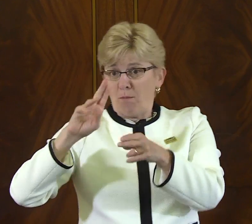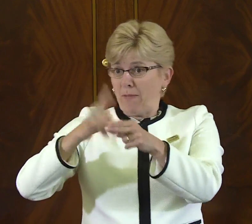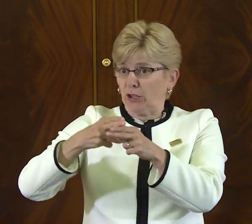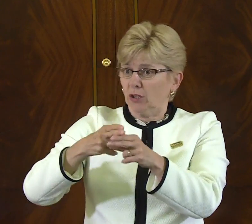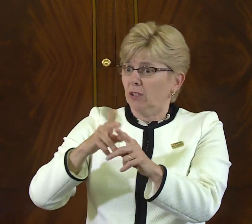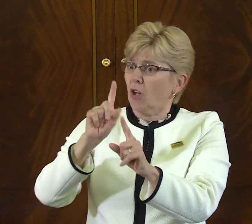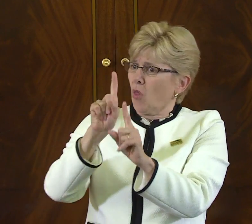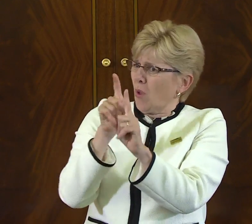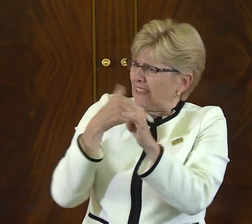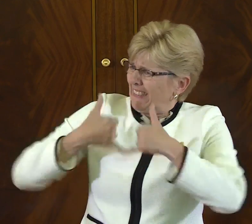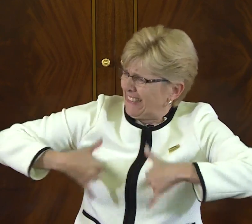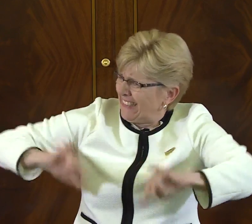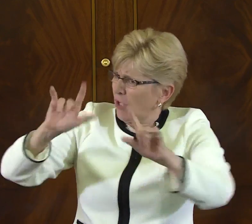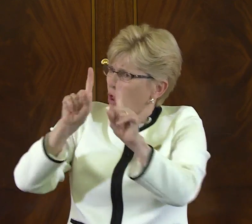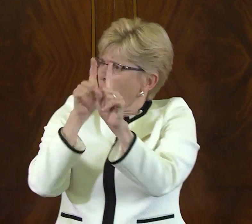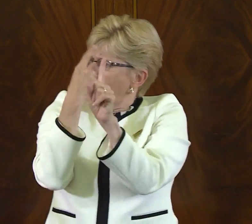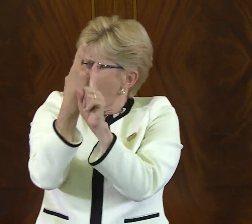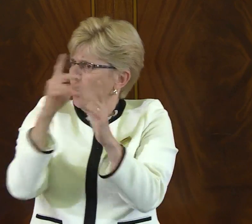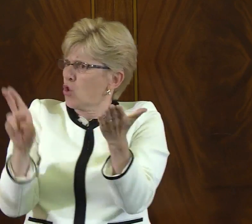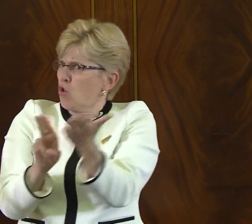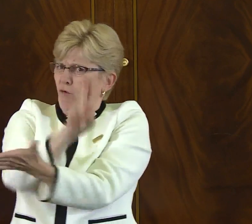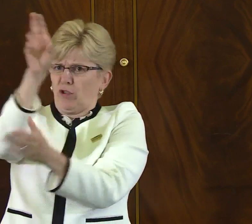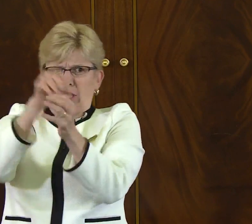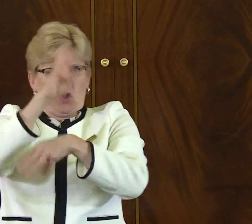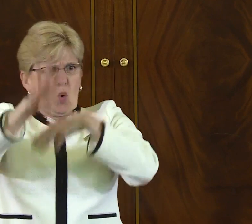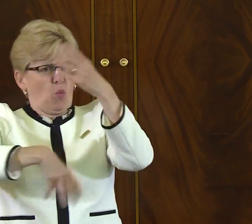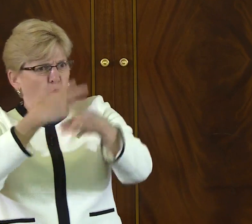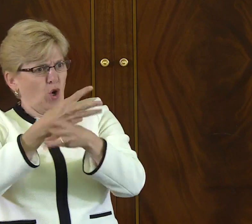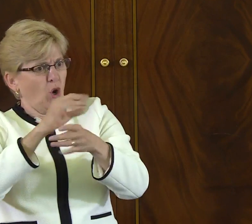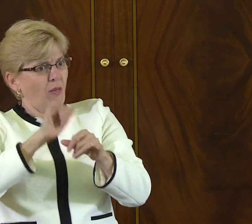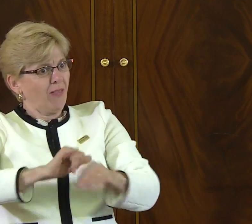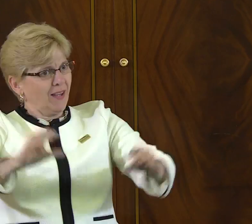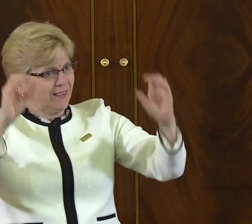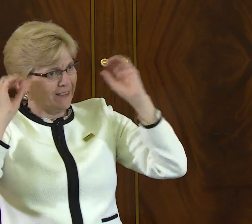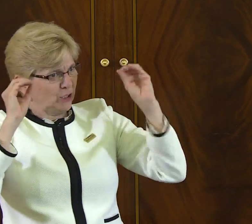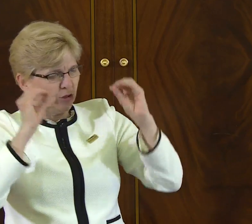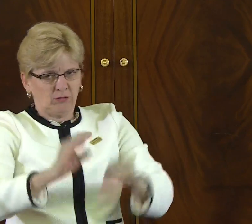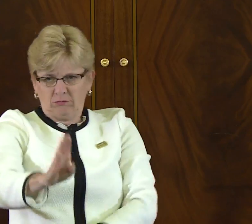by Congressman Takano, the first and continues to be the only university